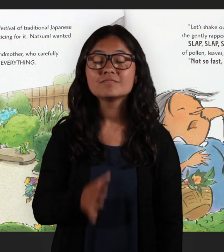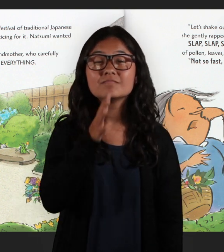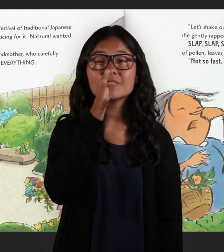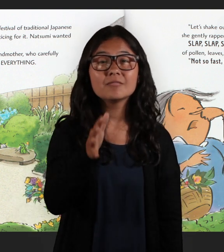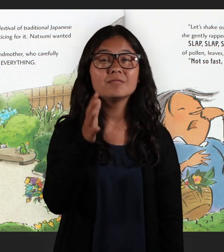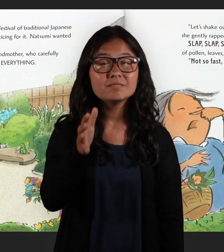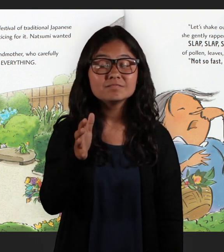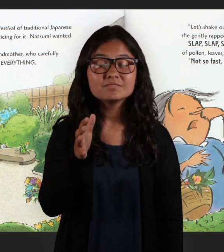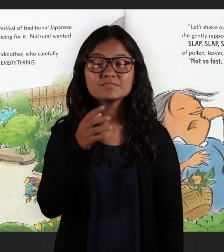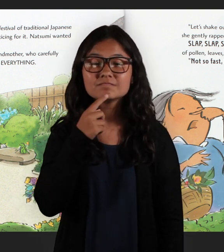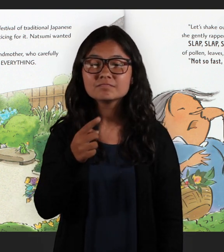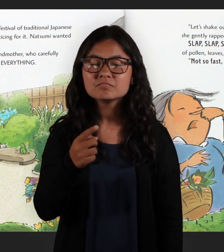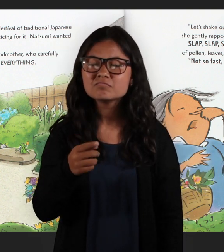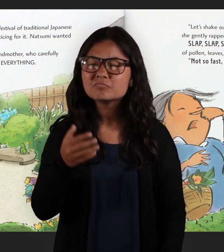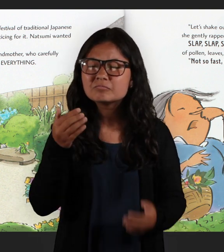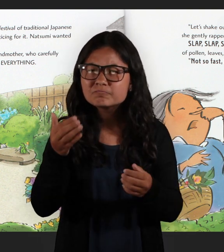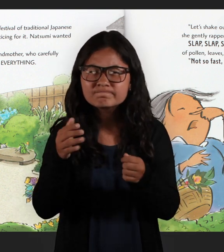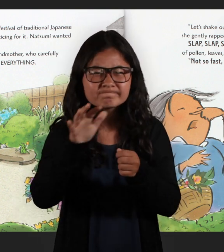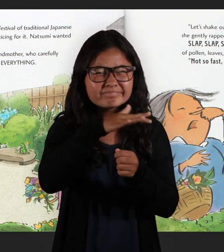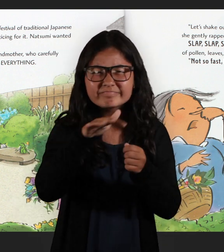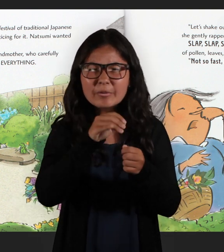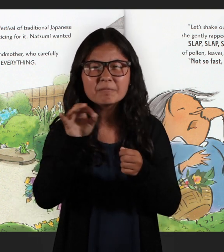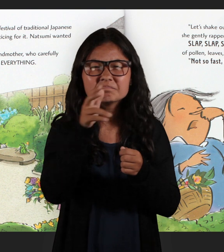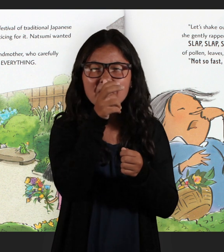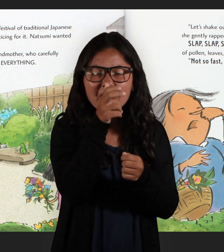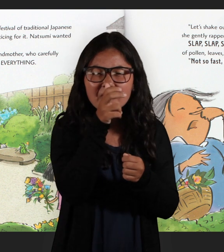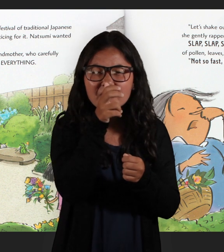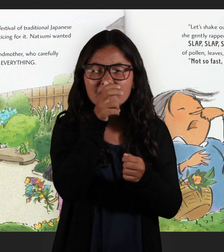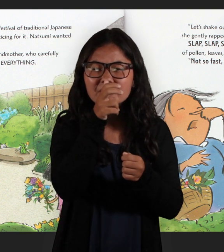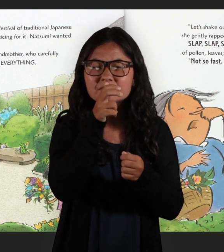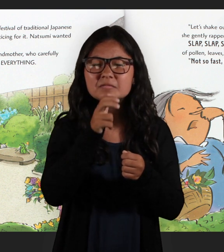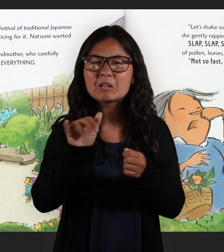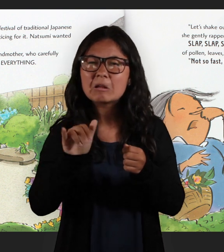"Let's shake out any bugs," said Grandmother. Tap tap tap she gently rapped